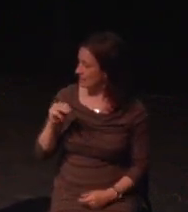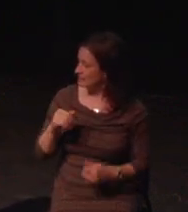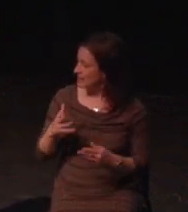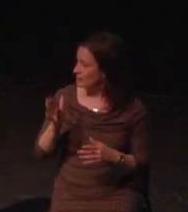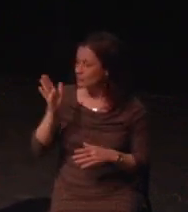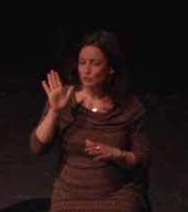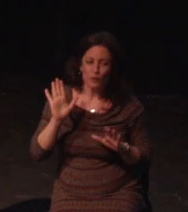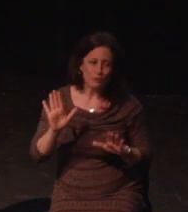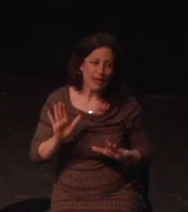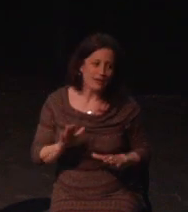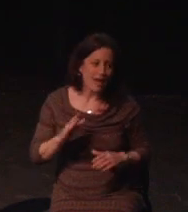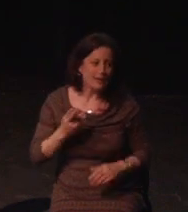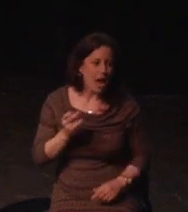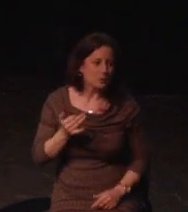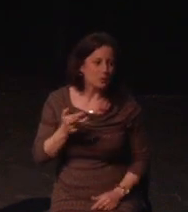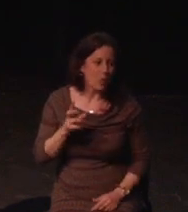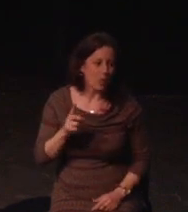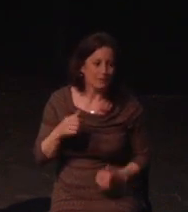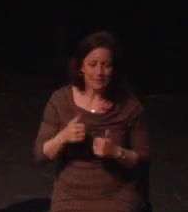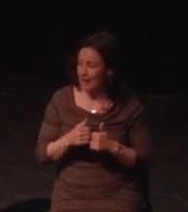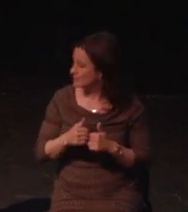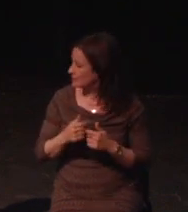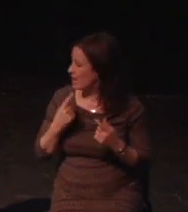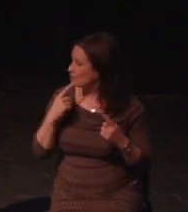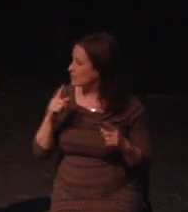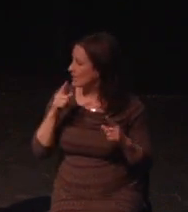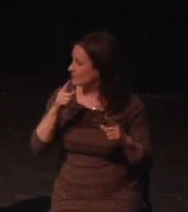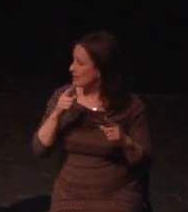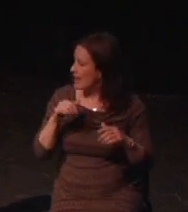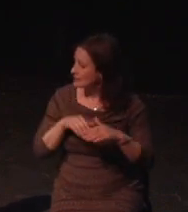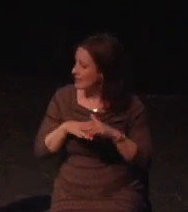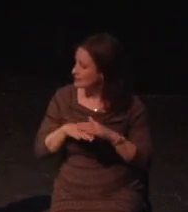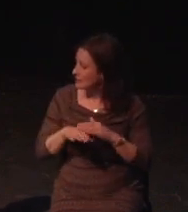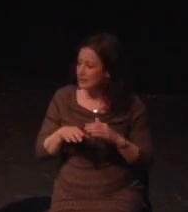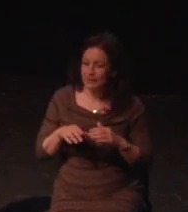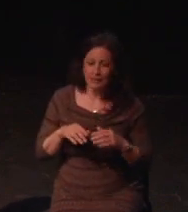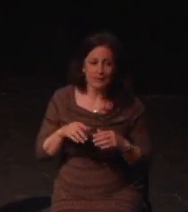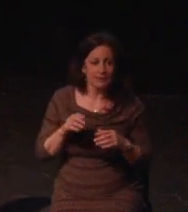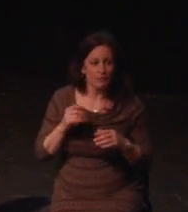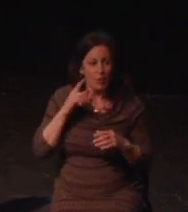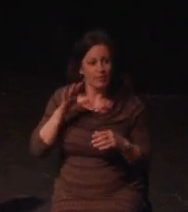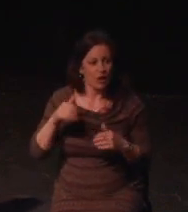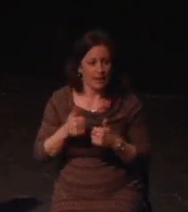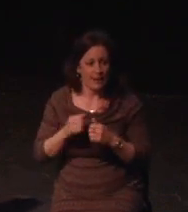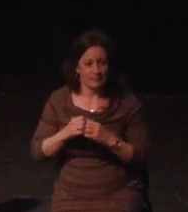and I go from being able to move easily to kind of being sluggish and surprisingly weak.